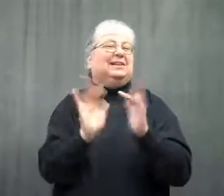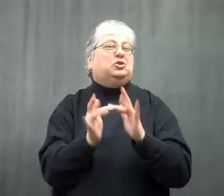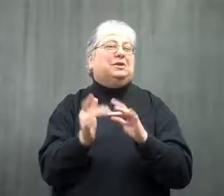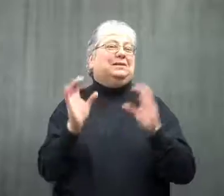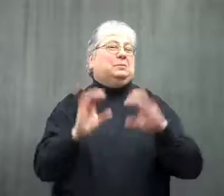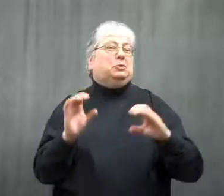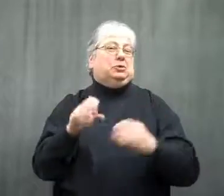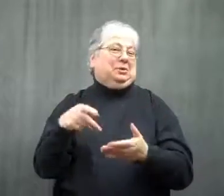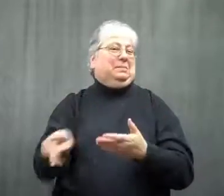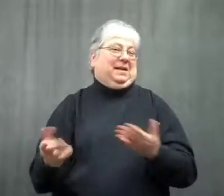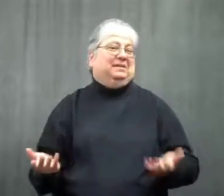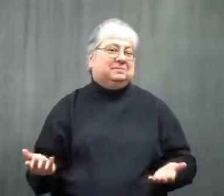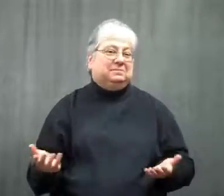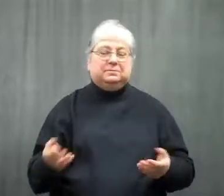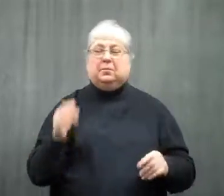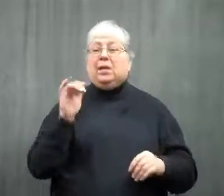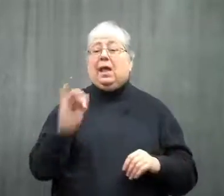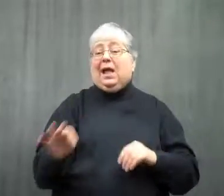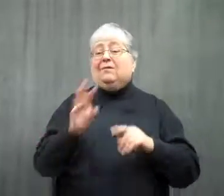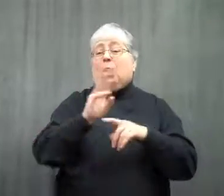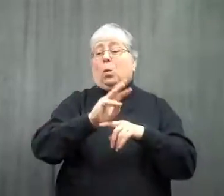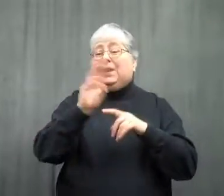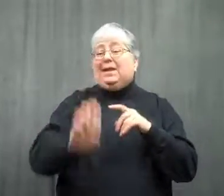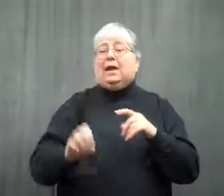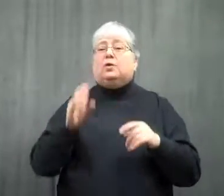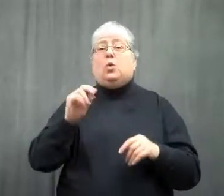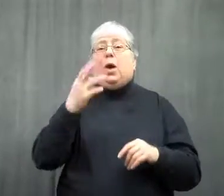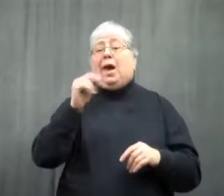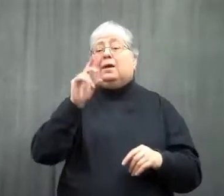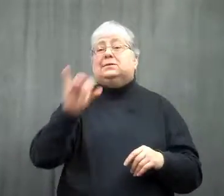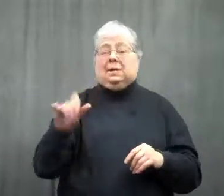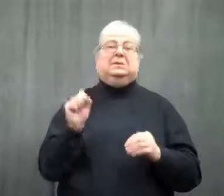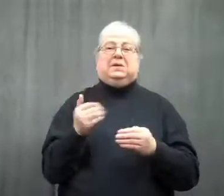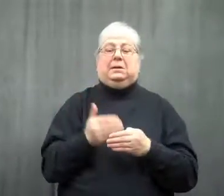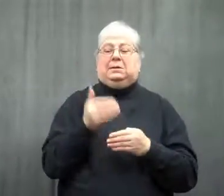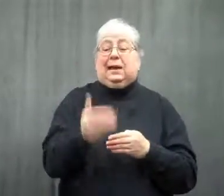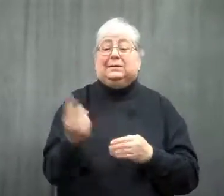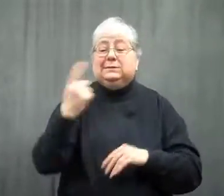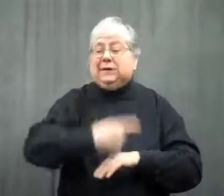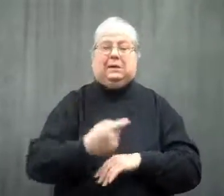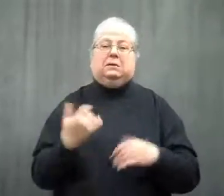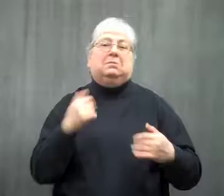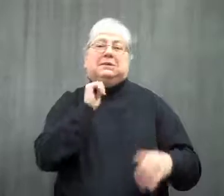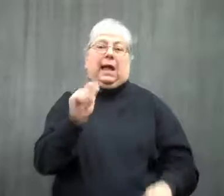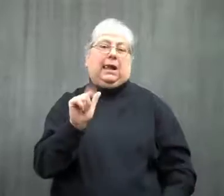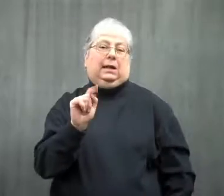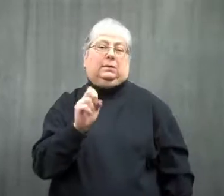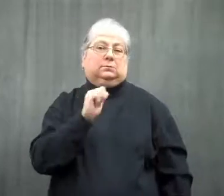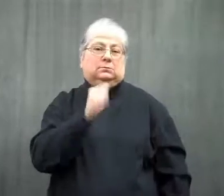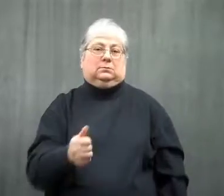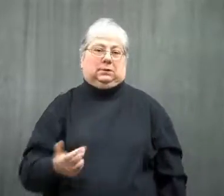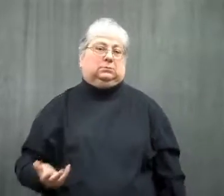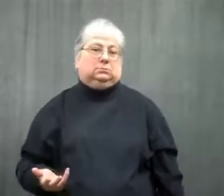That's for when you pay through the internet on the computer. If the due date is on a weekend or holiday, payment can be made the next day, and not be late.